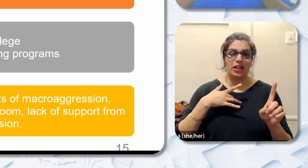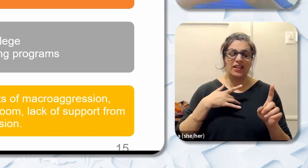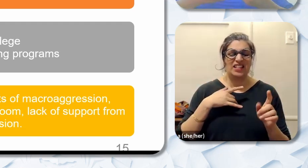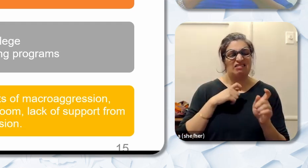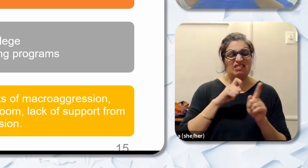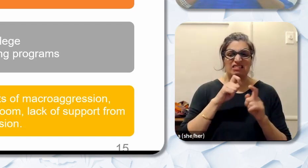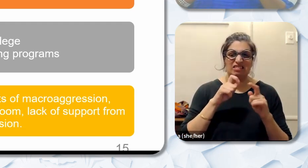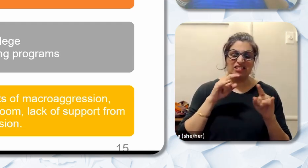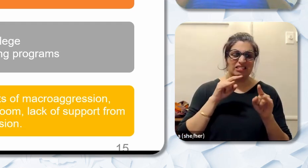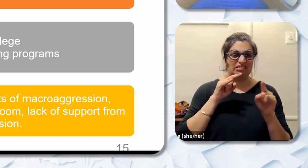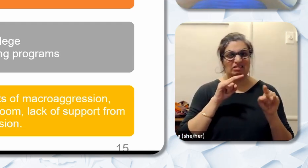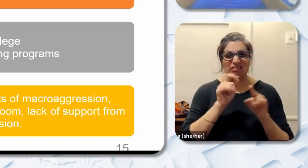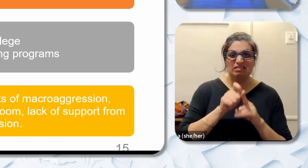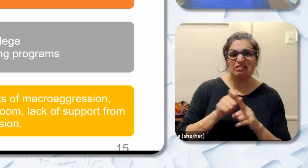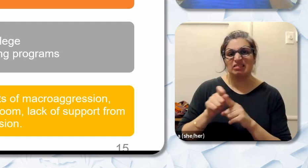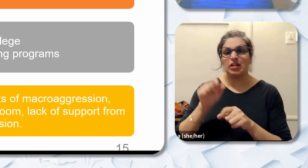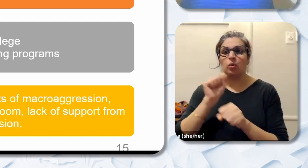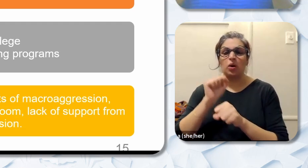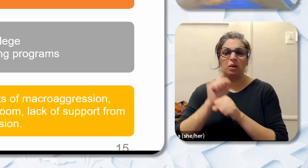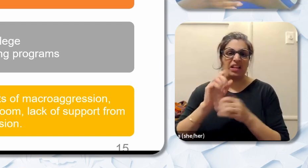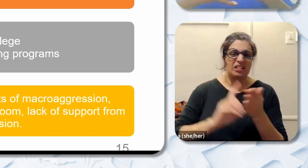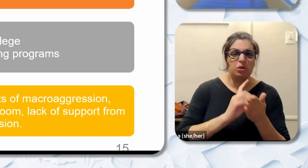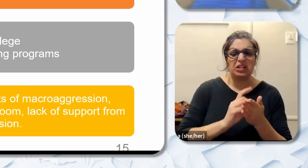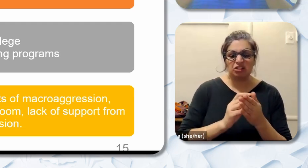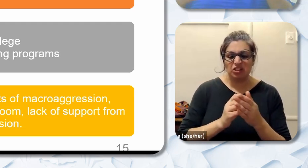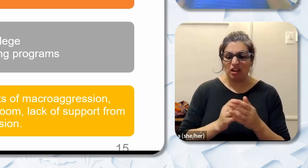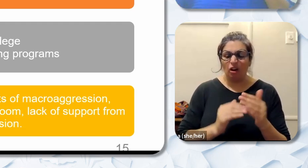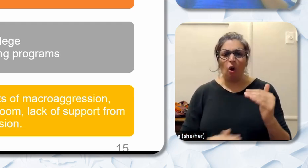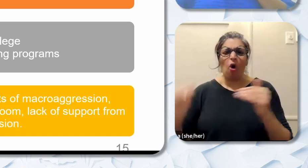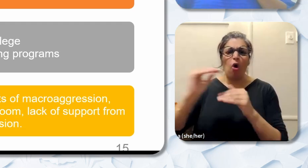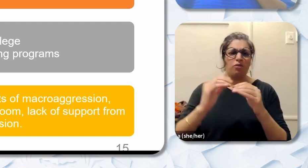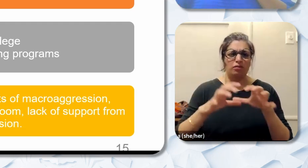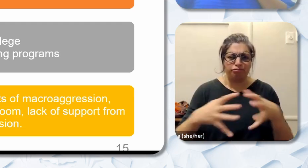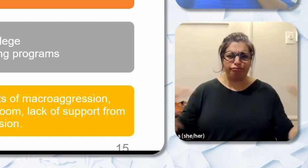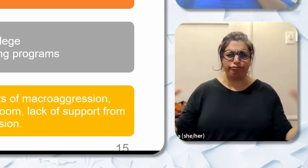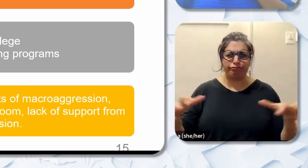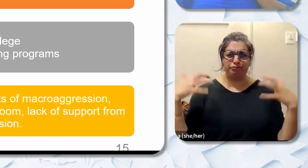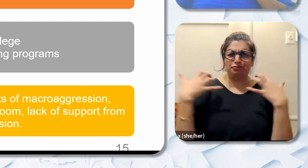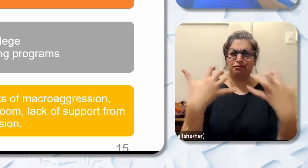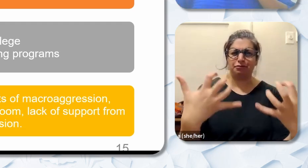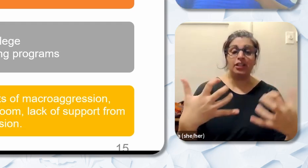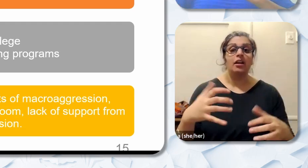workplace discrimination overcrowded classroom lack of empathy support and leadership prompts